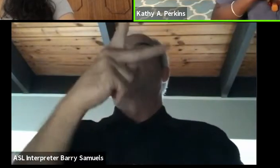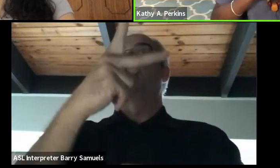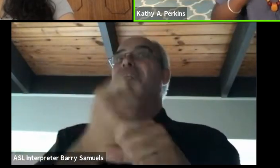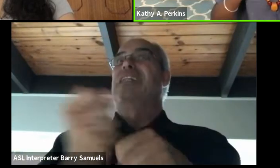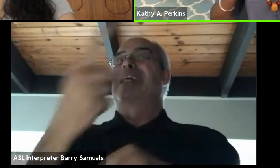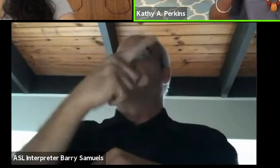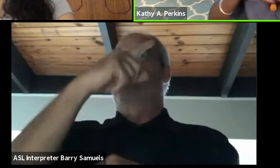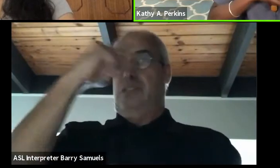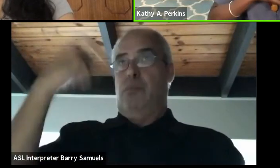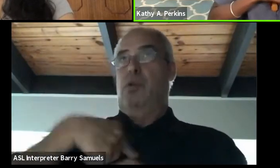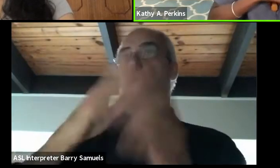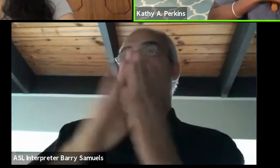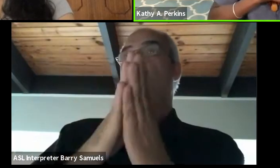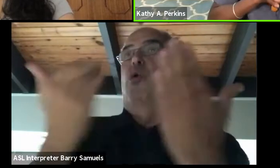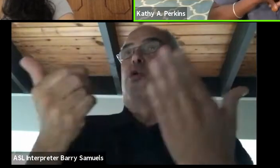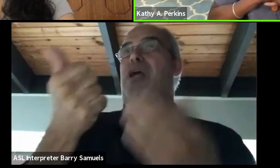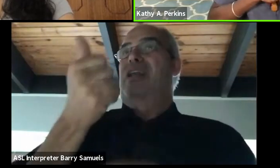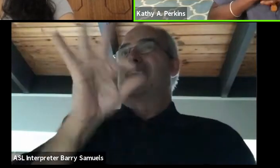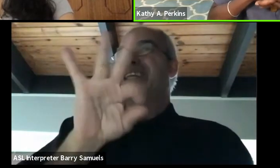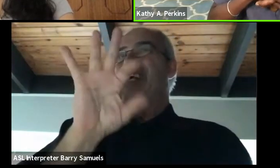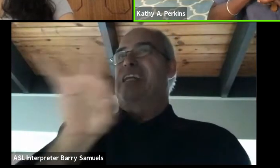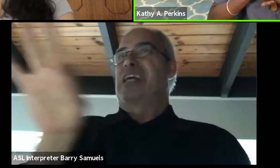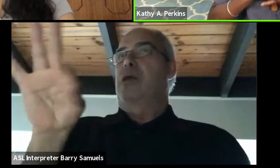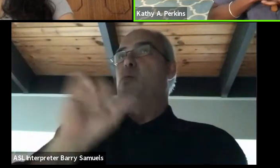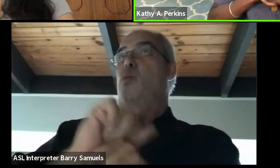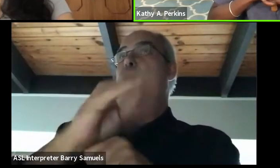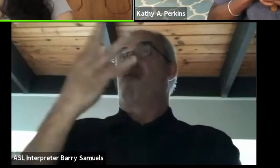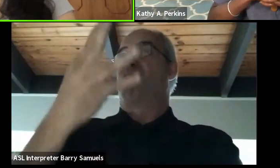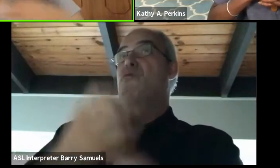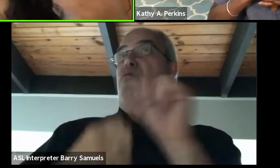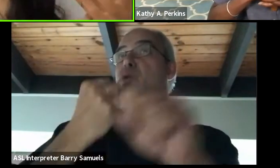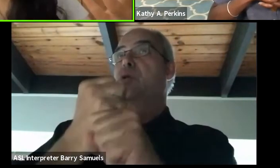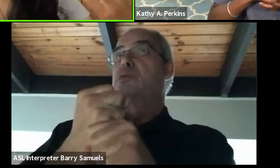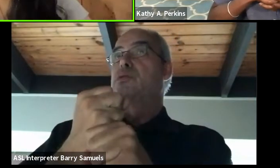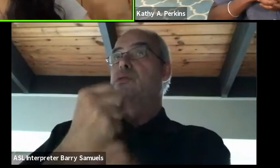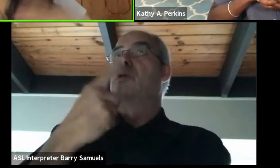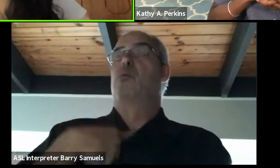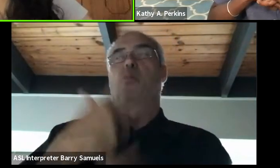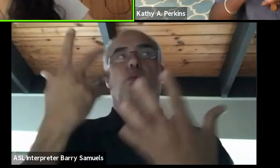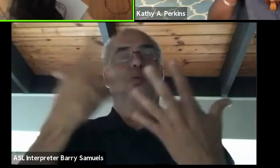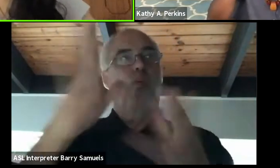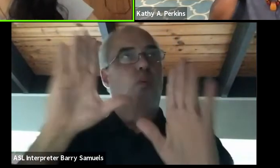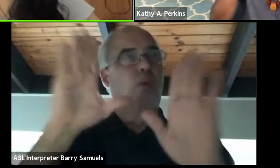so I worked on it for like four years. Wonderful. And of course, it goes by no surprise